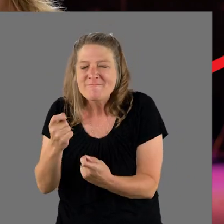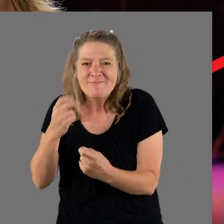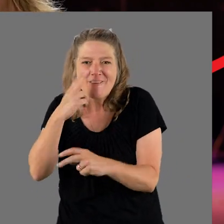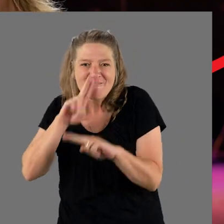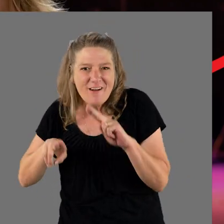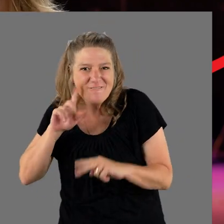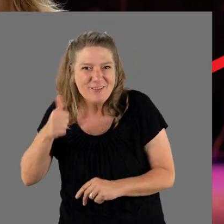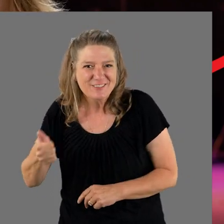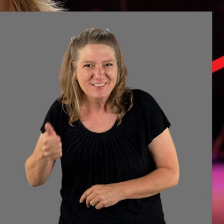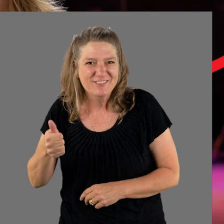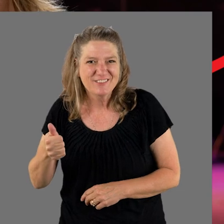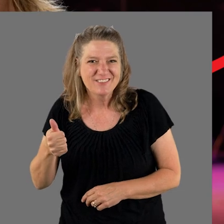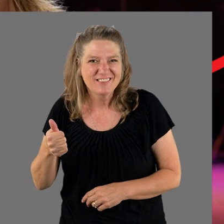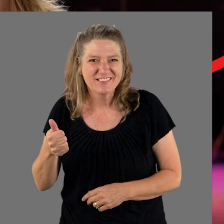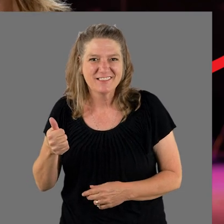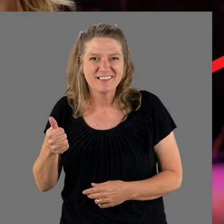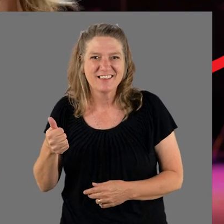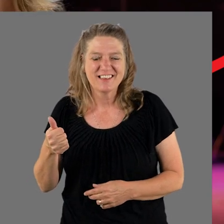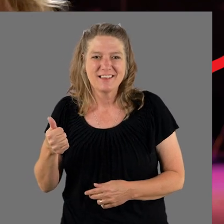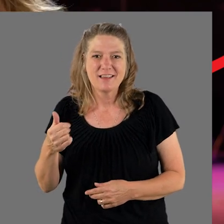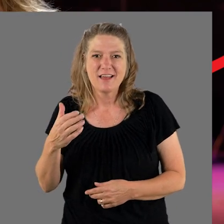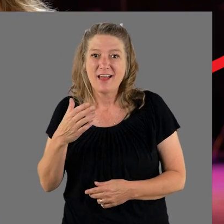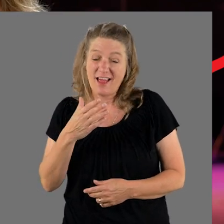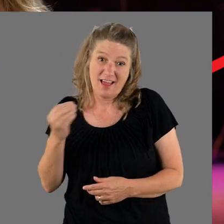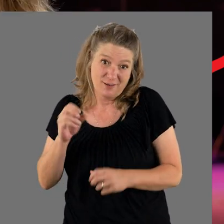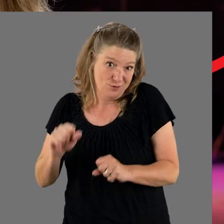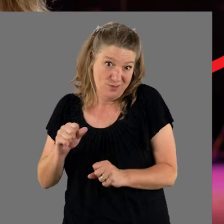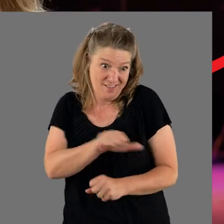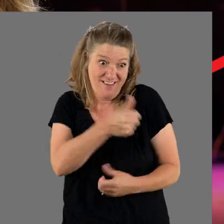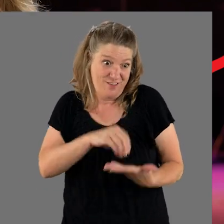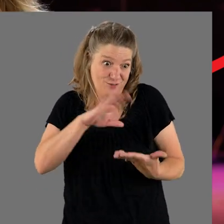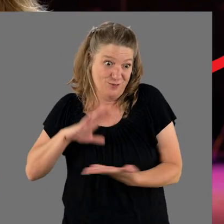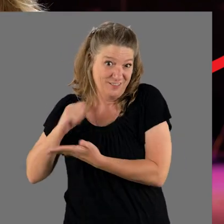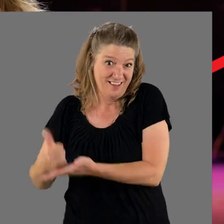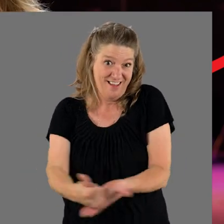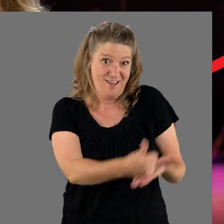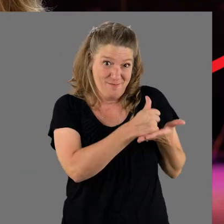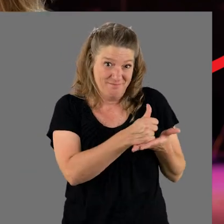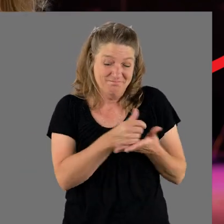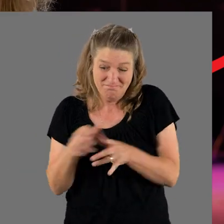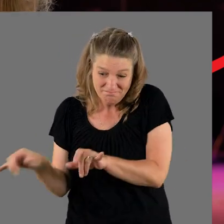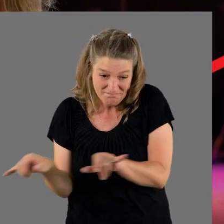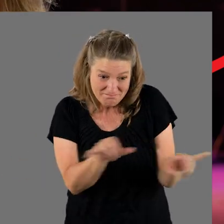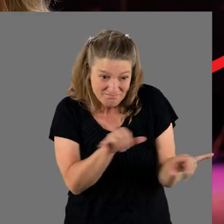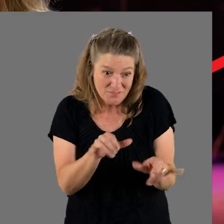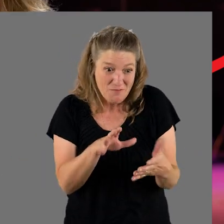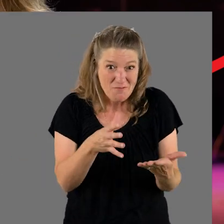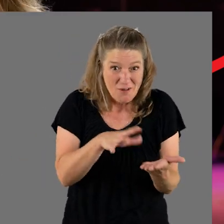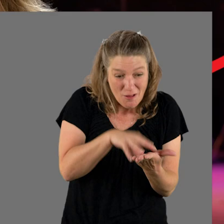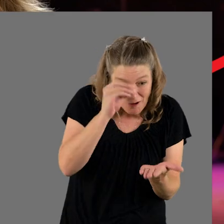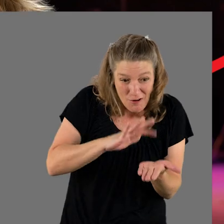and I think that it could help other students who are like her who are trying to learn this code in a fun, quick way.